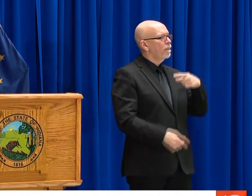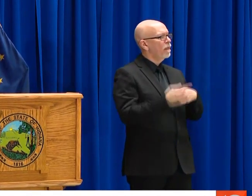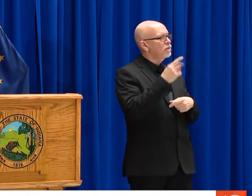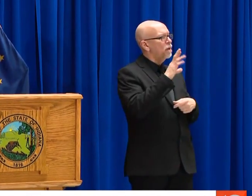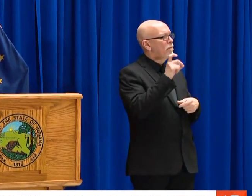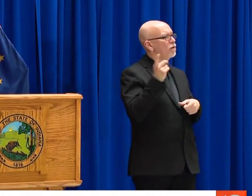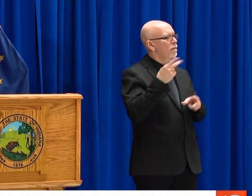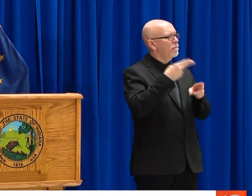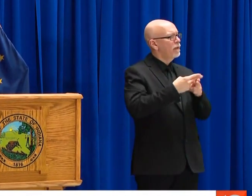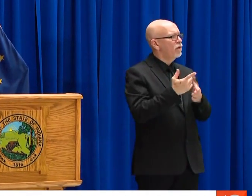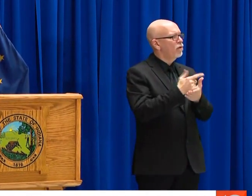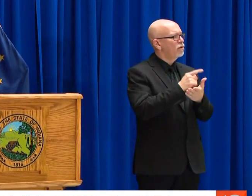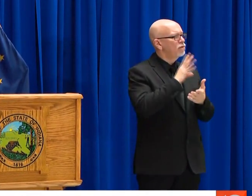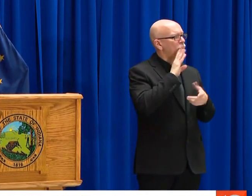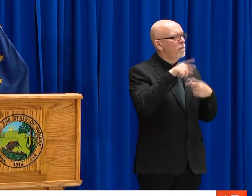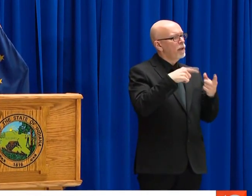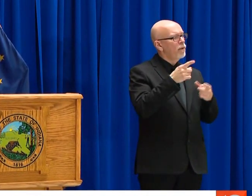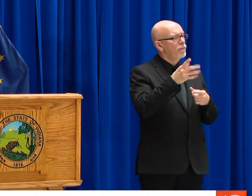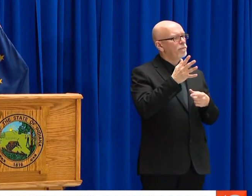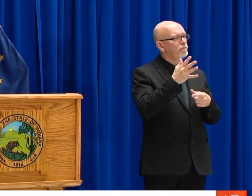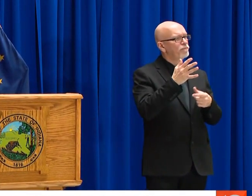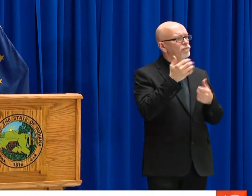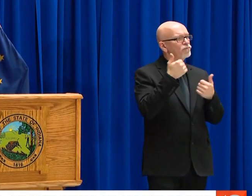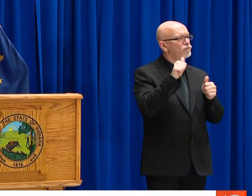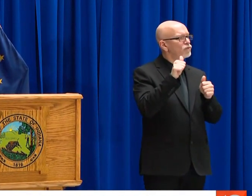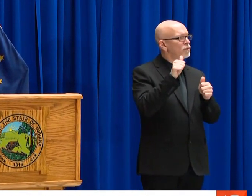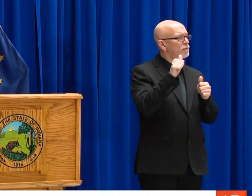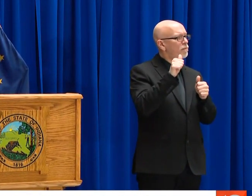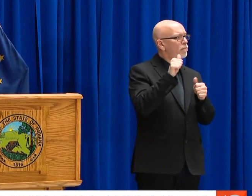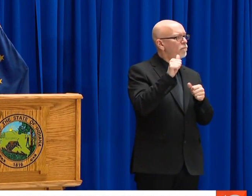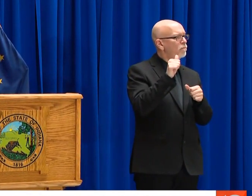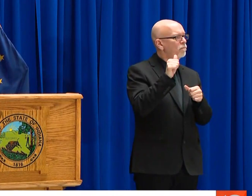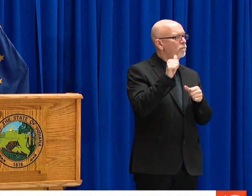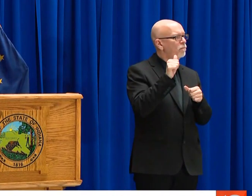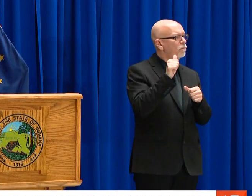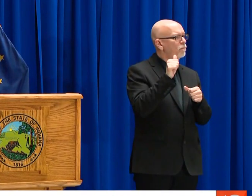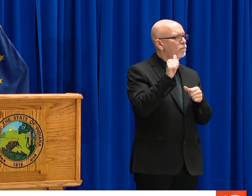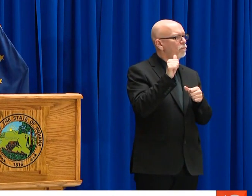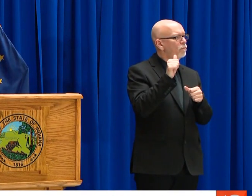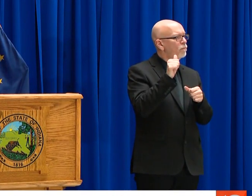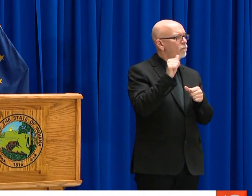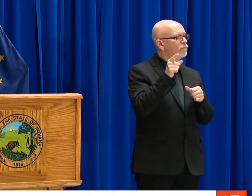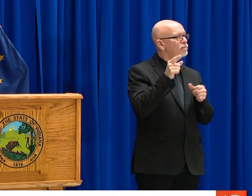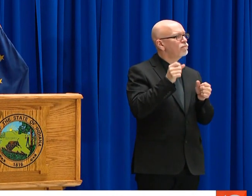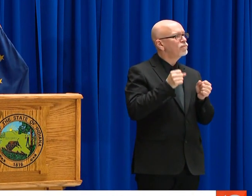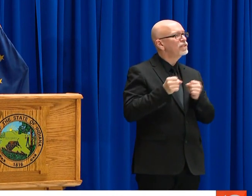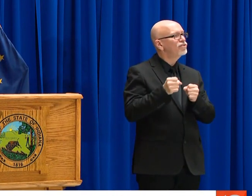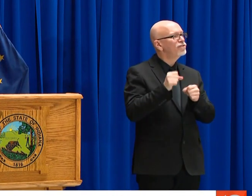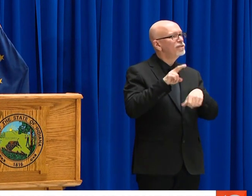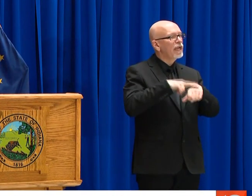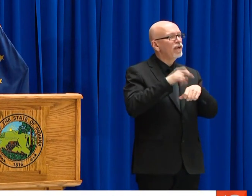COUNTIES TO THE STATE OF INDIANA. DR. BOX, YOU MADE MENTION